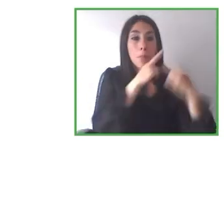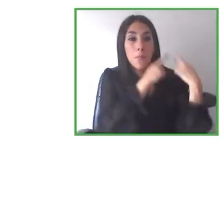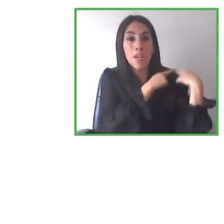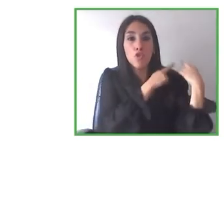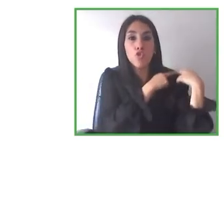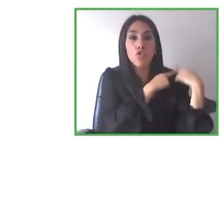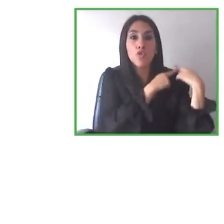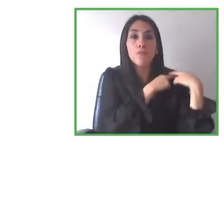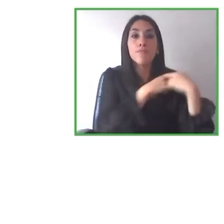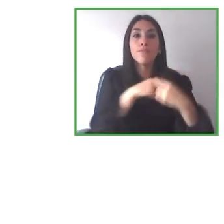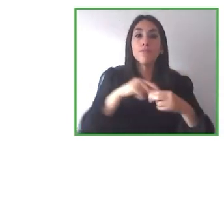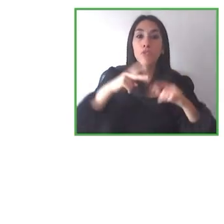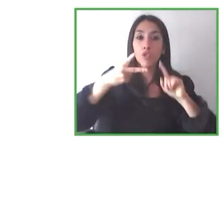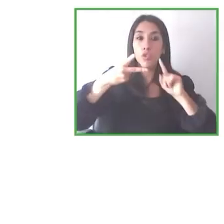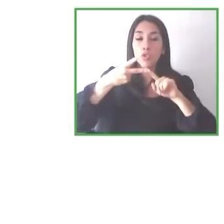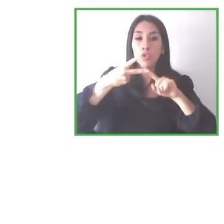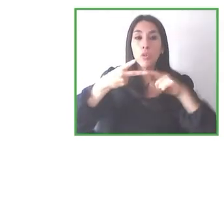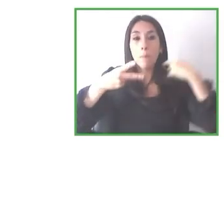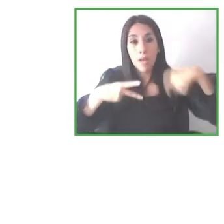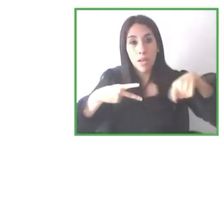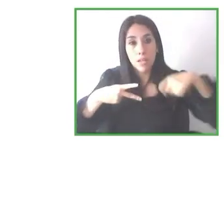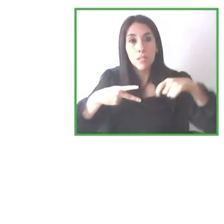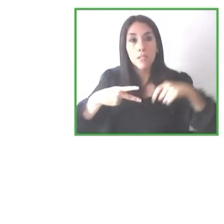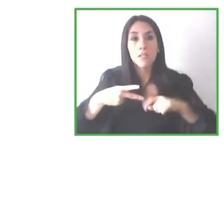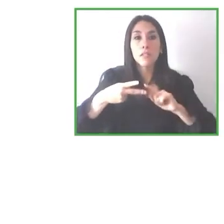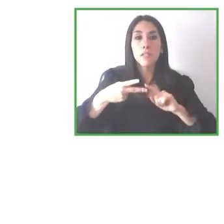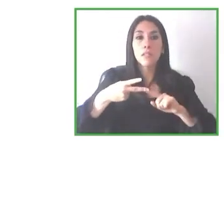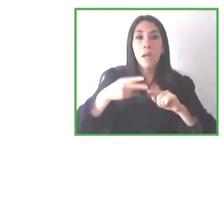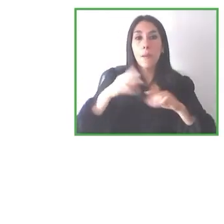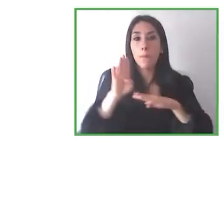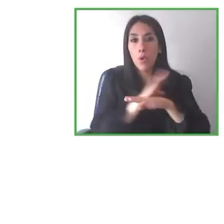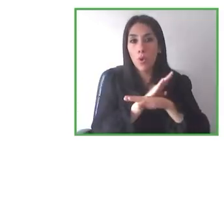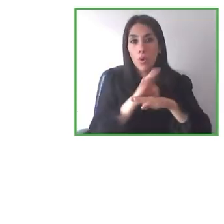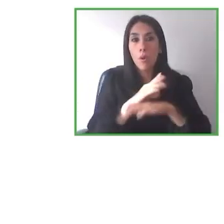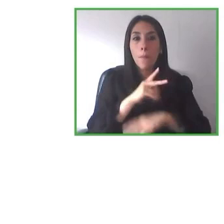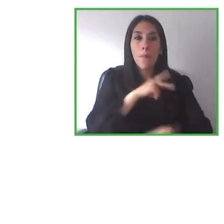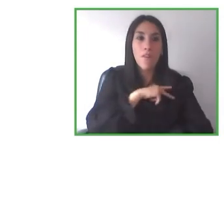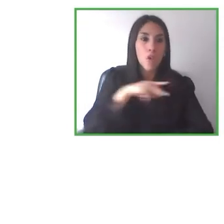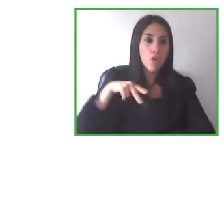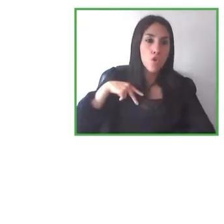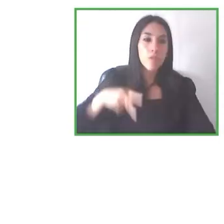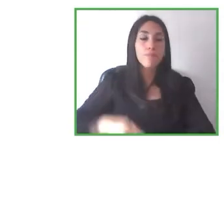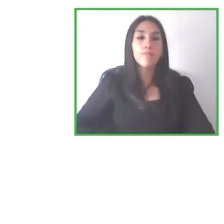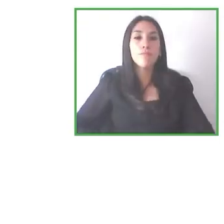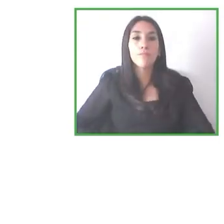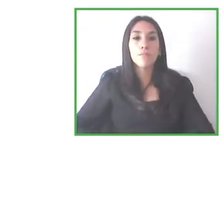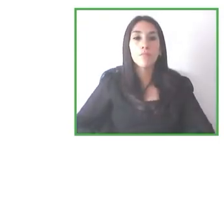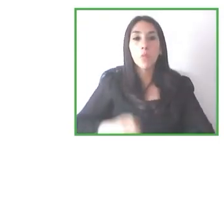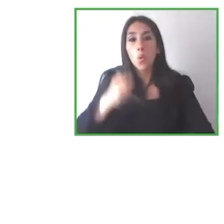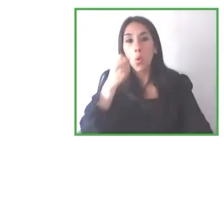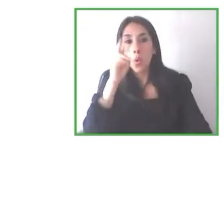private companies, organizations, all of us to facilitate